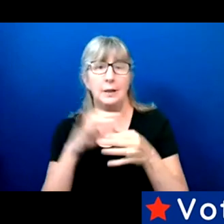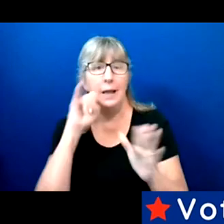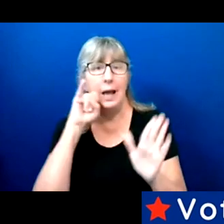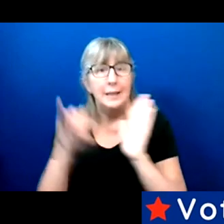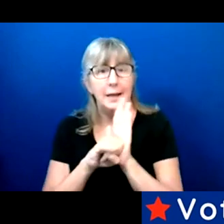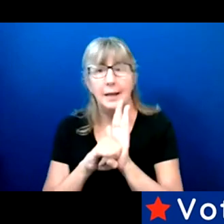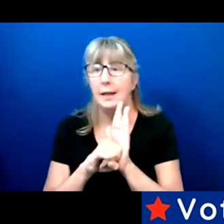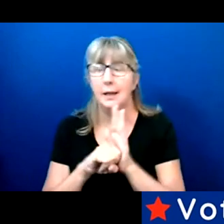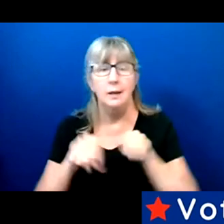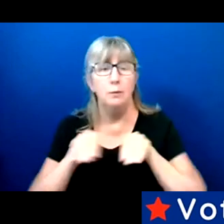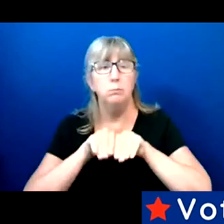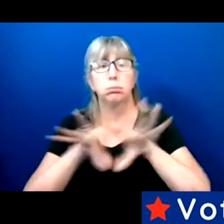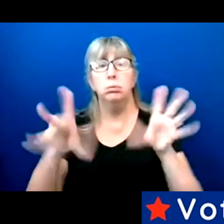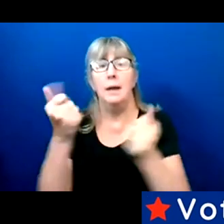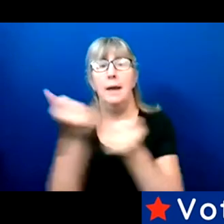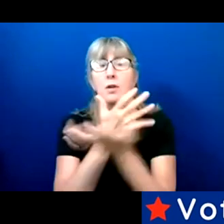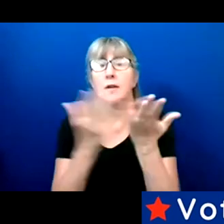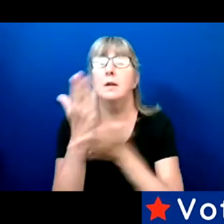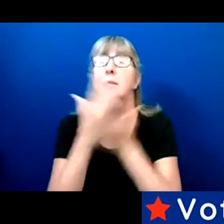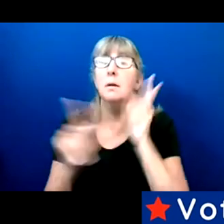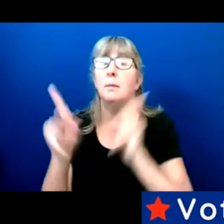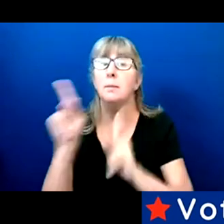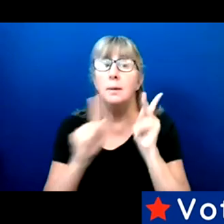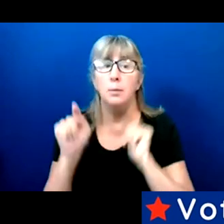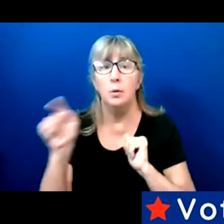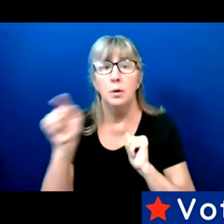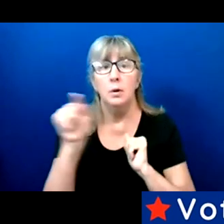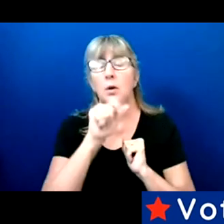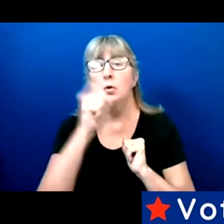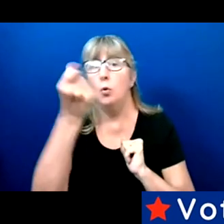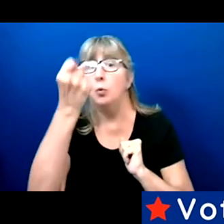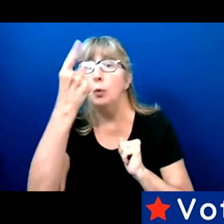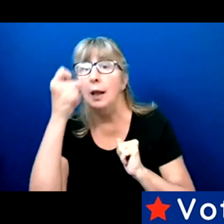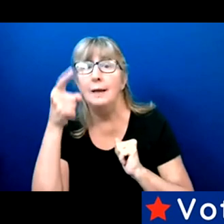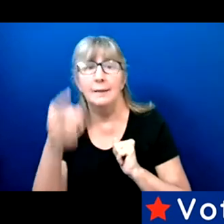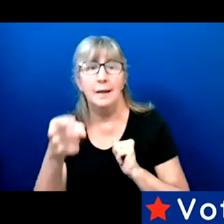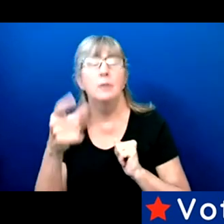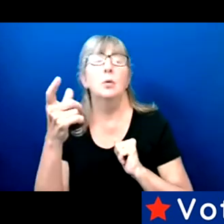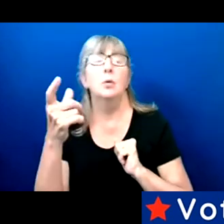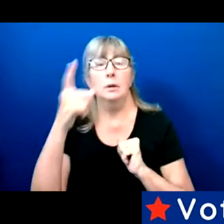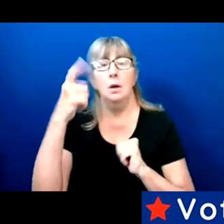And some people don't realize that. So it's up to us to educate them.